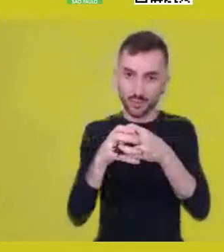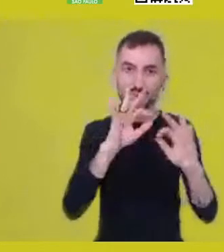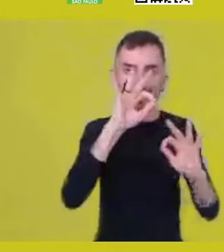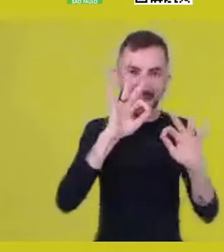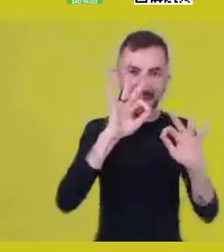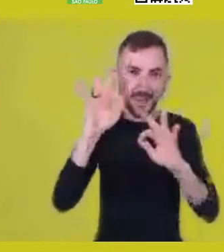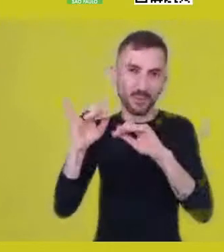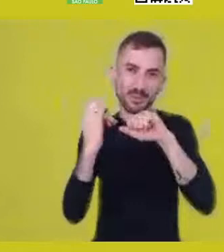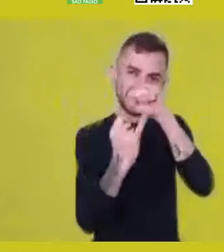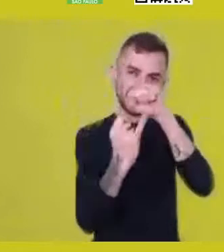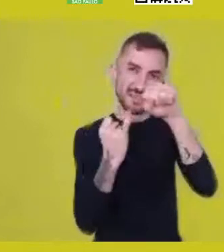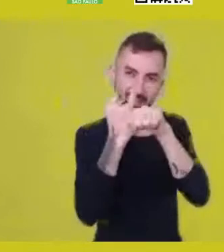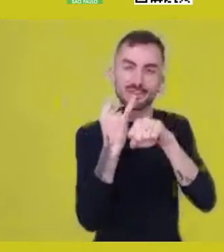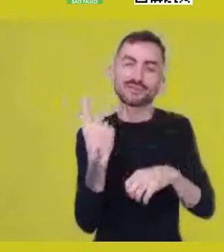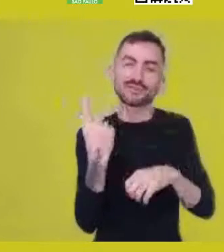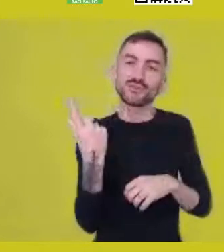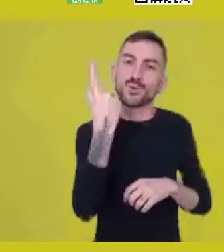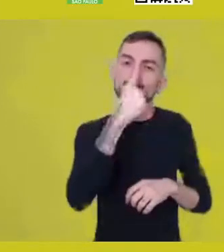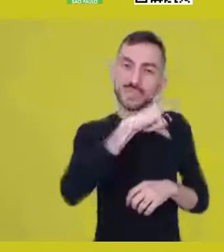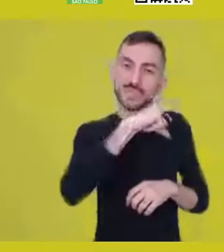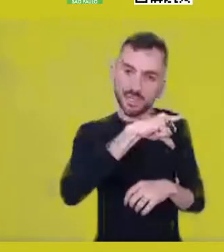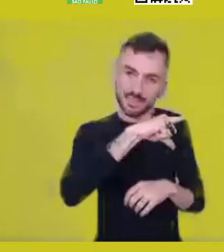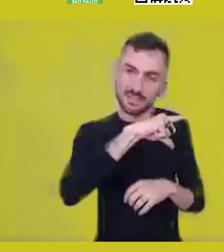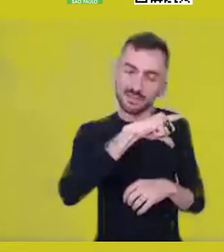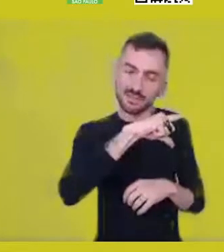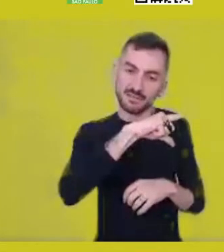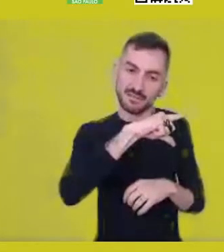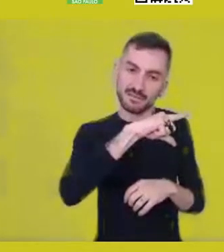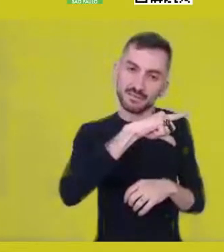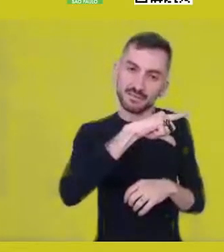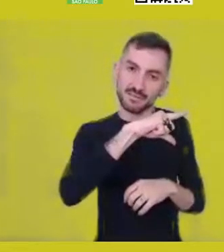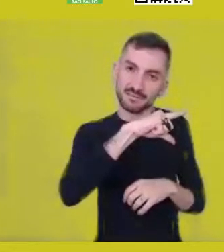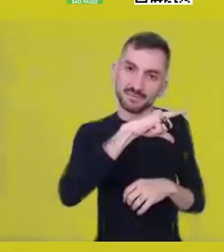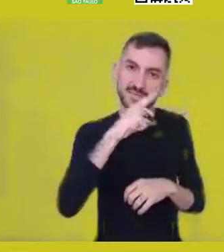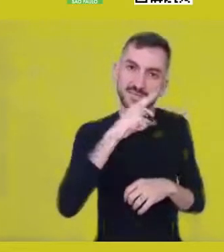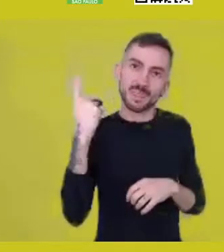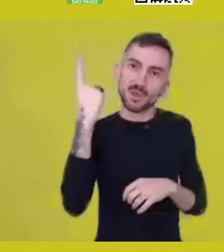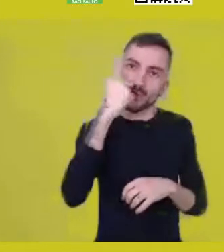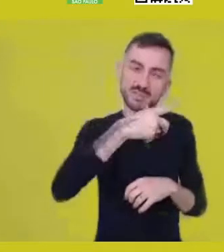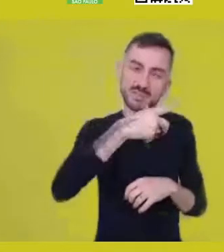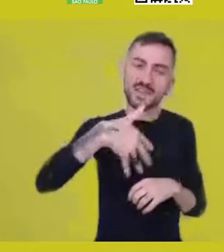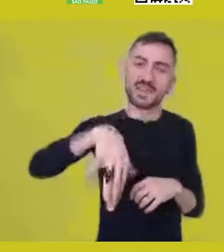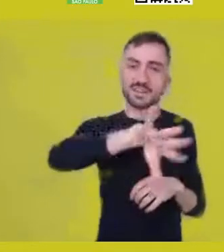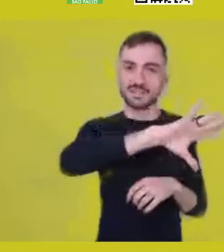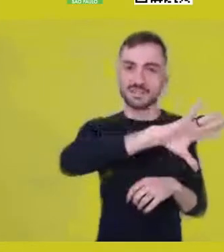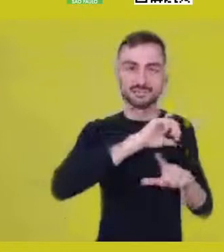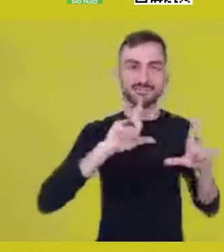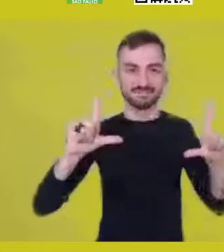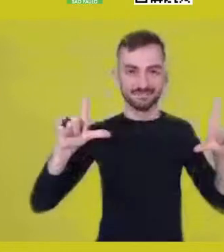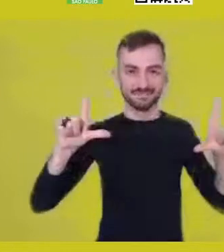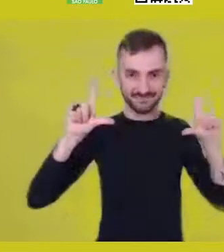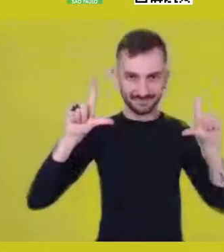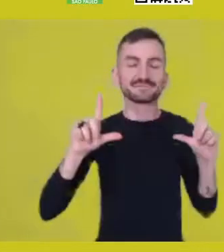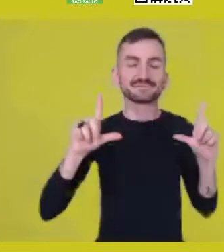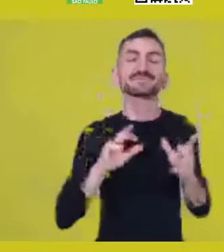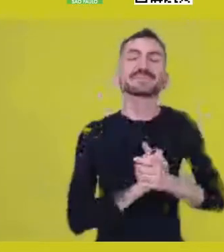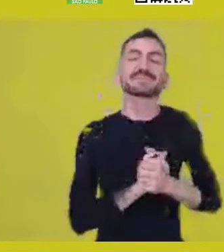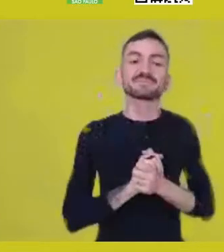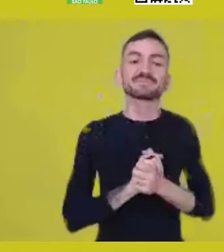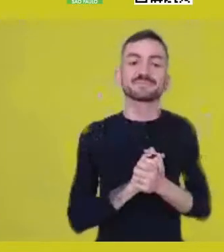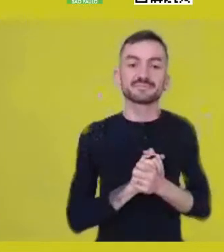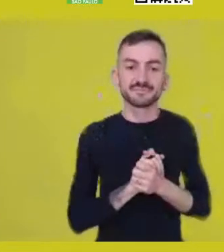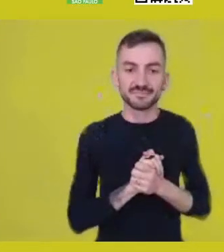and allow us to be together, Aratan, Karen...